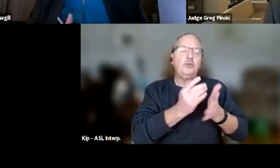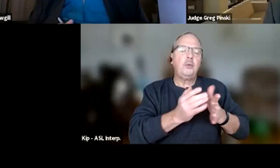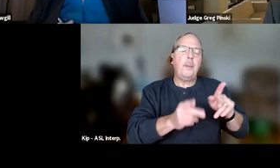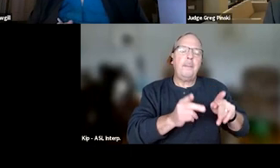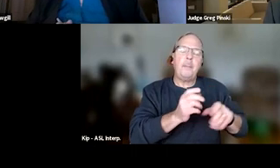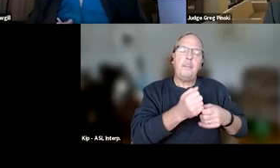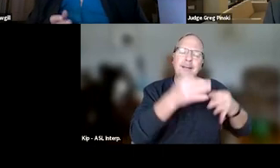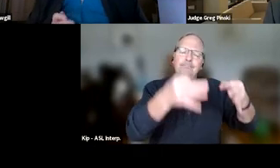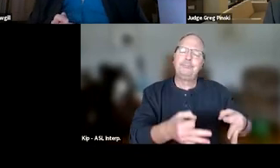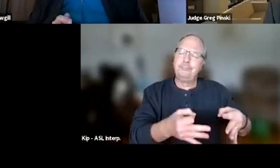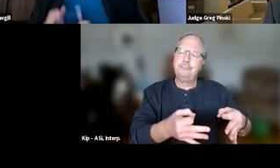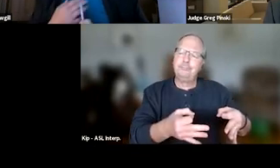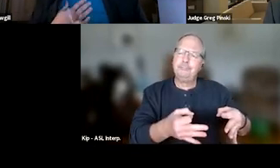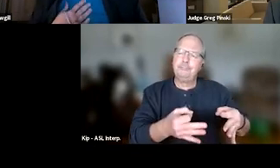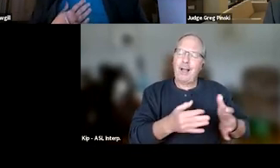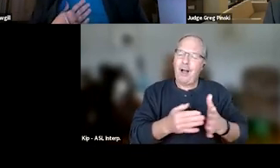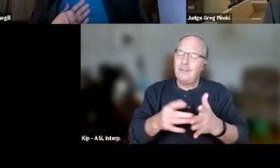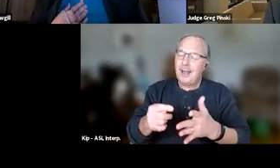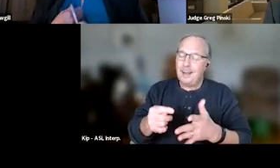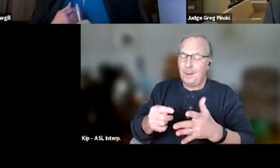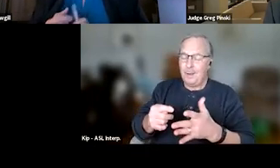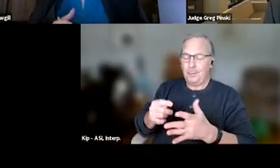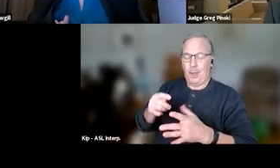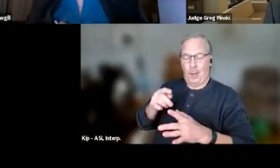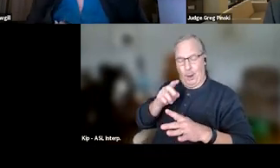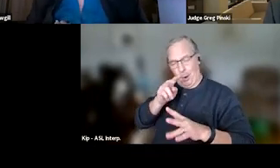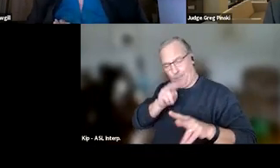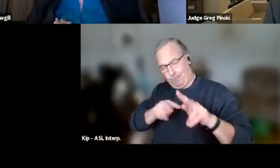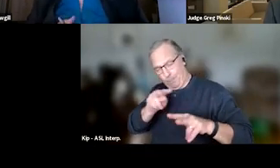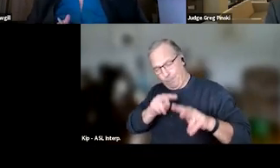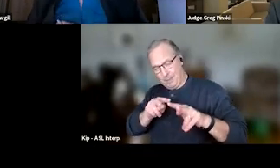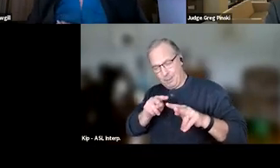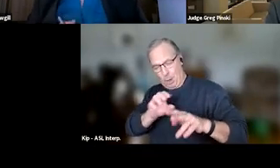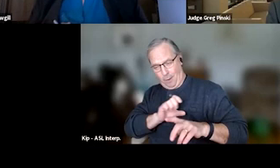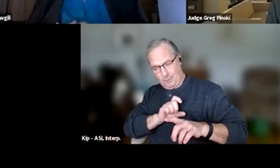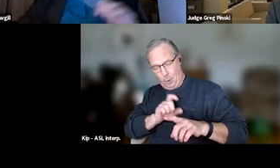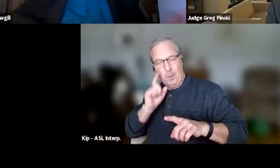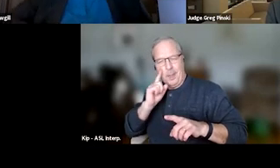Oftentimes, probation officer, I was probation for 20 years, sometimes, we think we know a lot more than we really do,